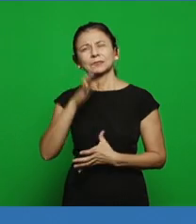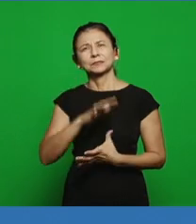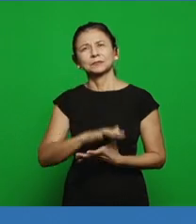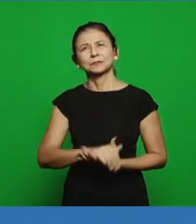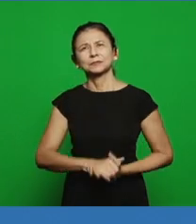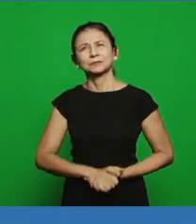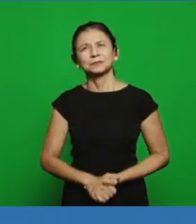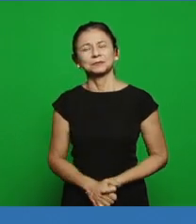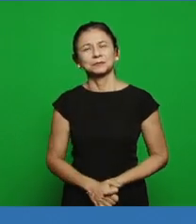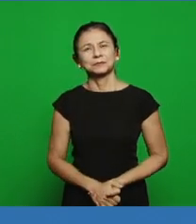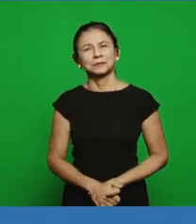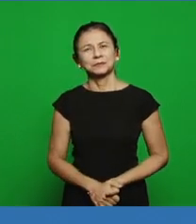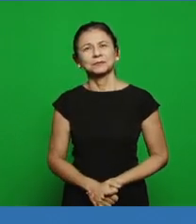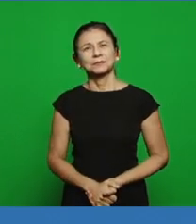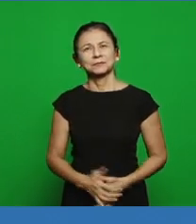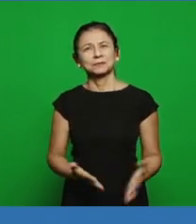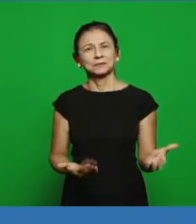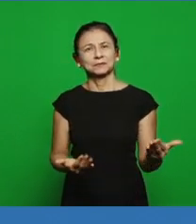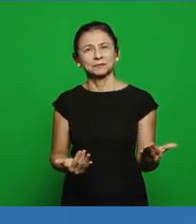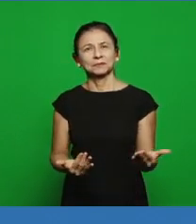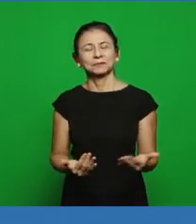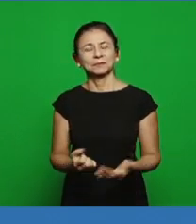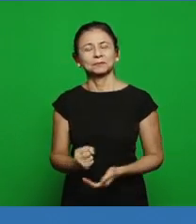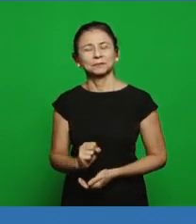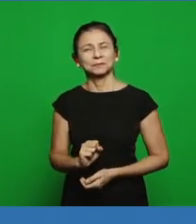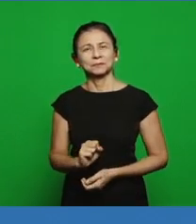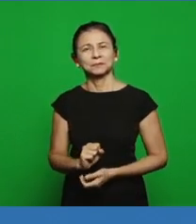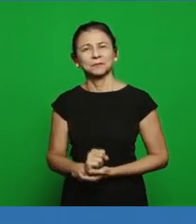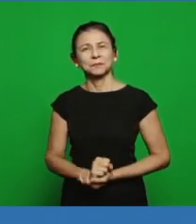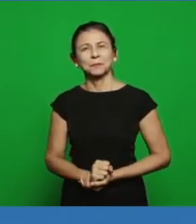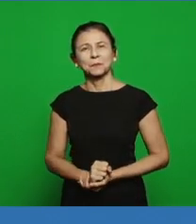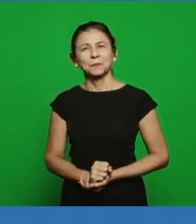300 young people, exactly, we're having a